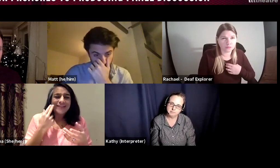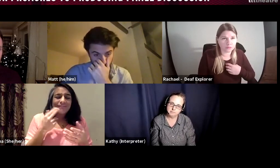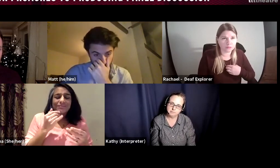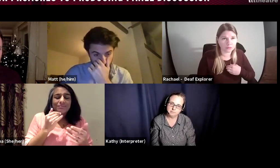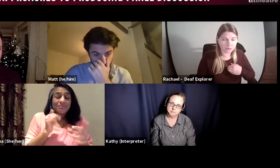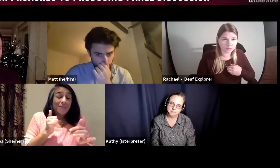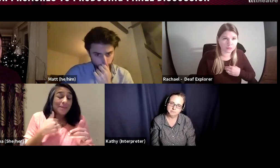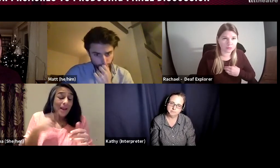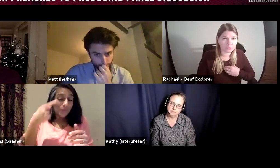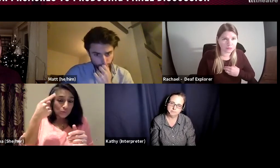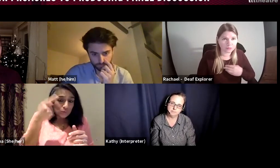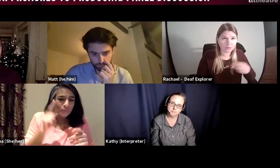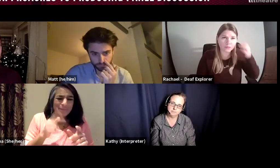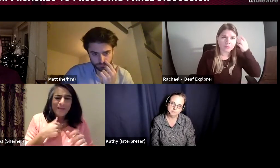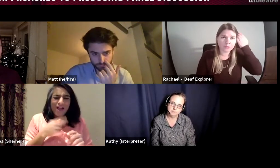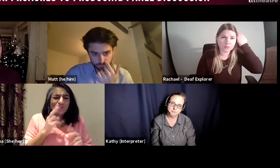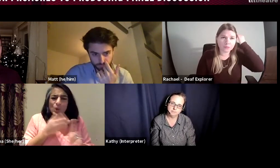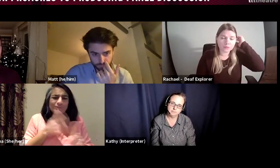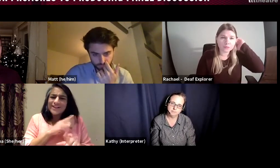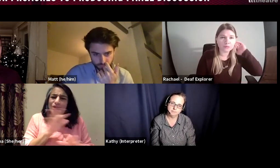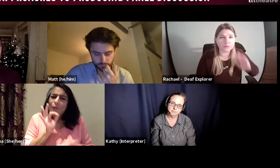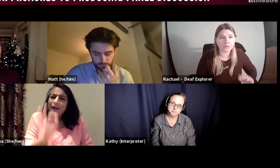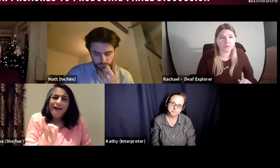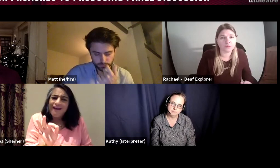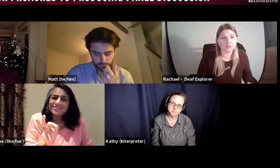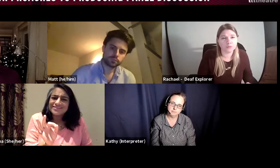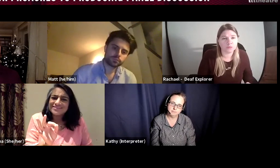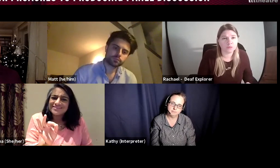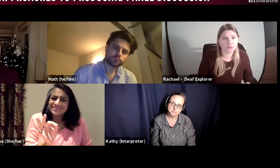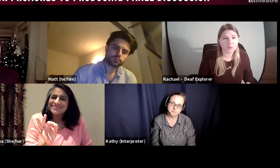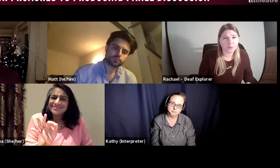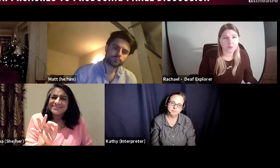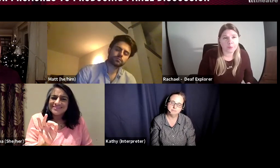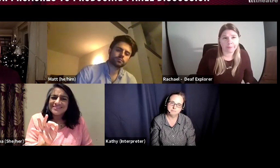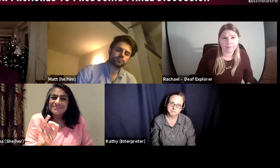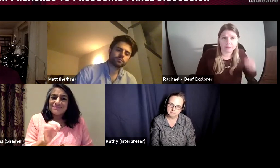I think one area, maybe I'm making assumptions, is that deaf people don't often